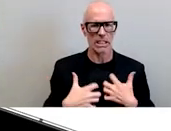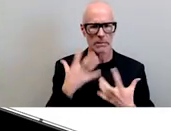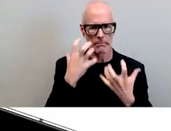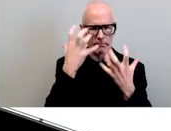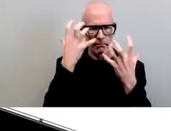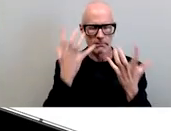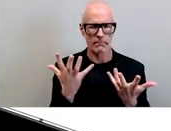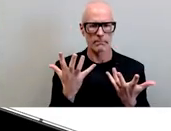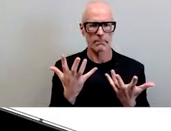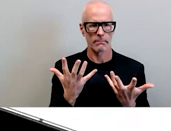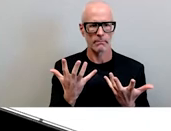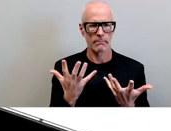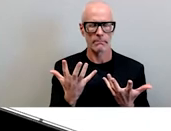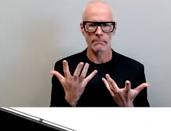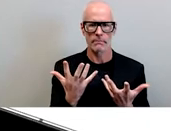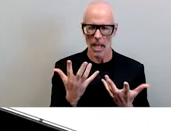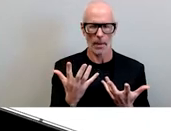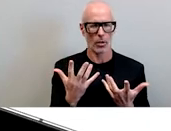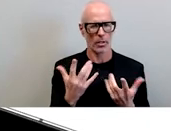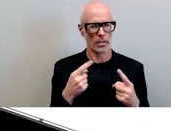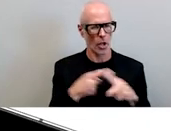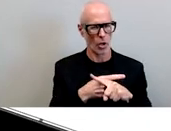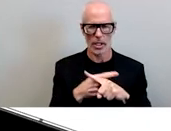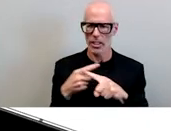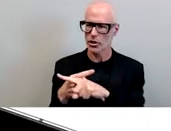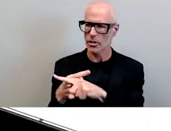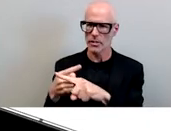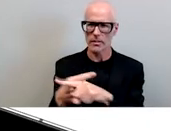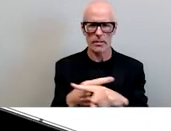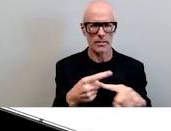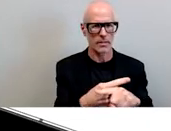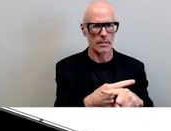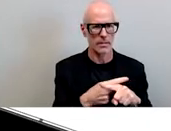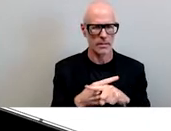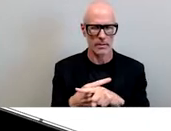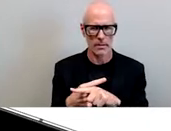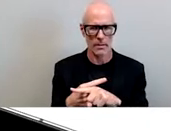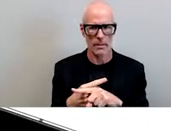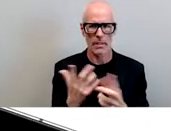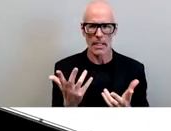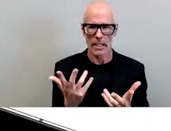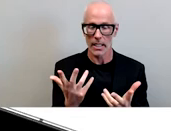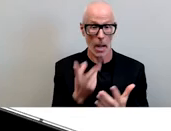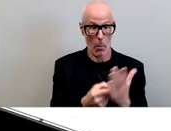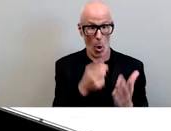around the contradictions of performative activism in both of these pieces they're publicly available